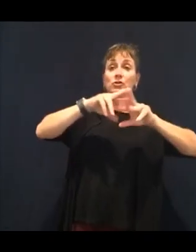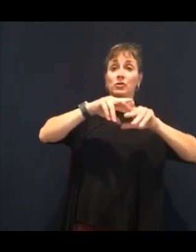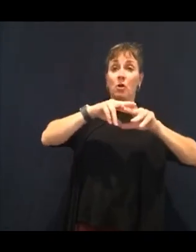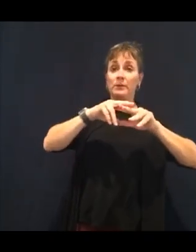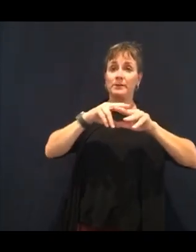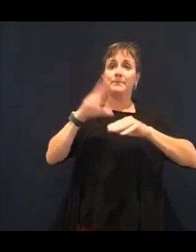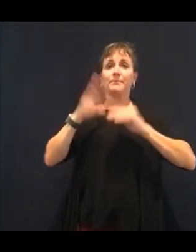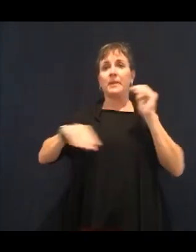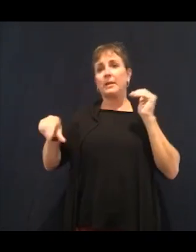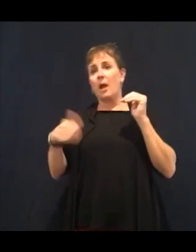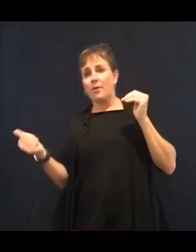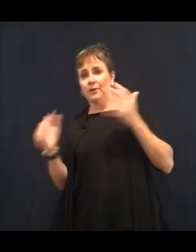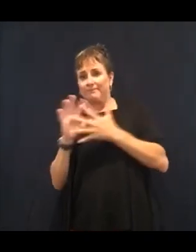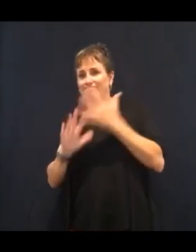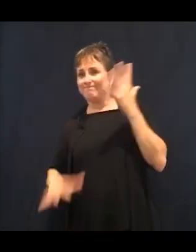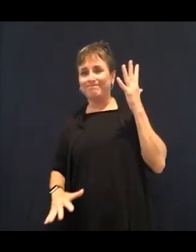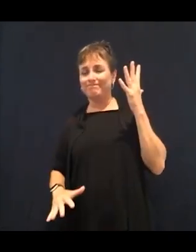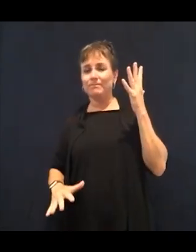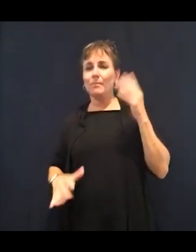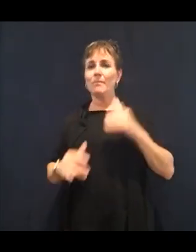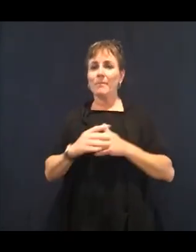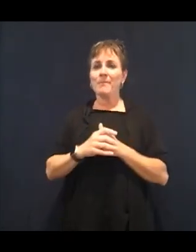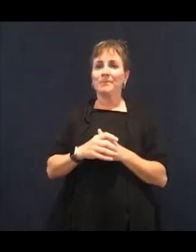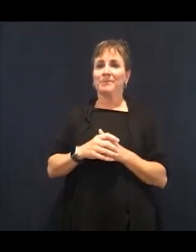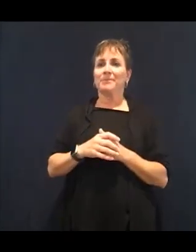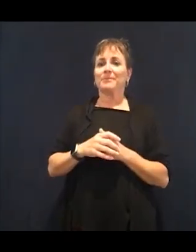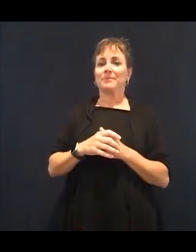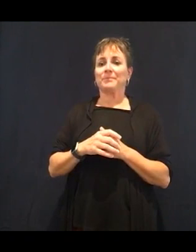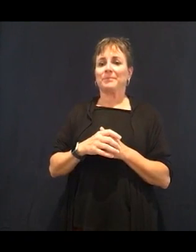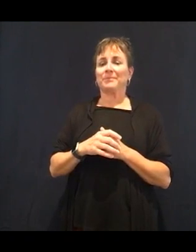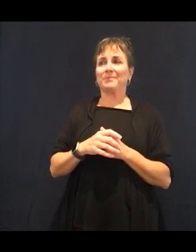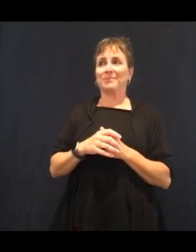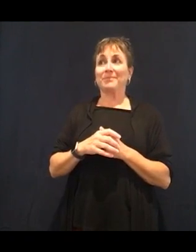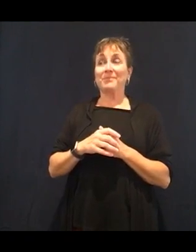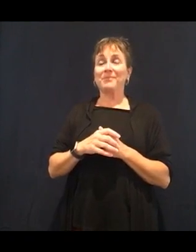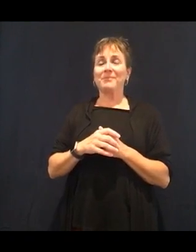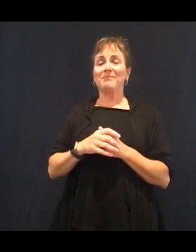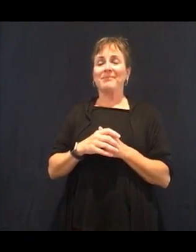All right, so I'm going to move on to understanding